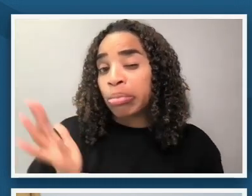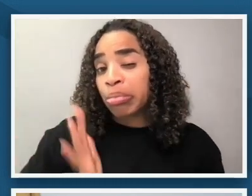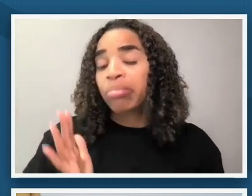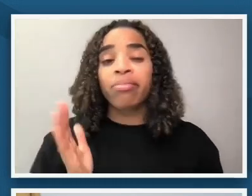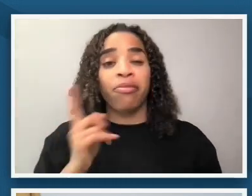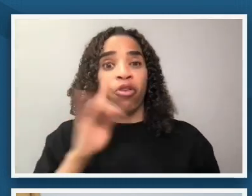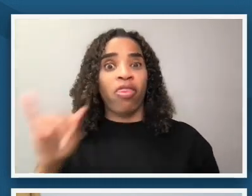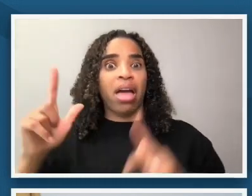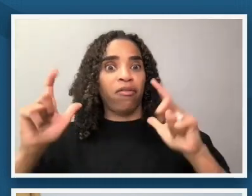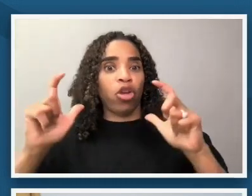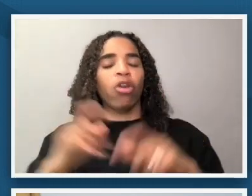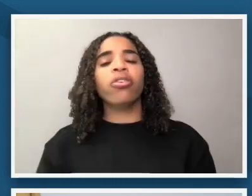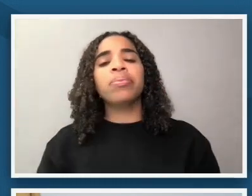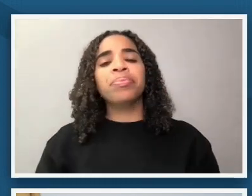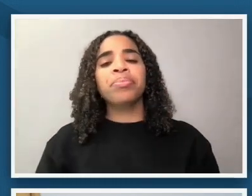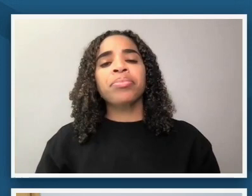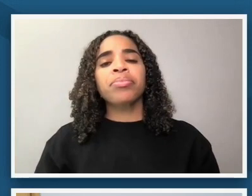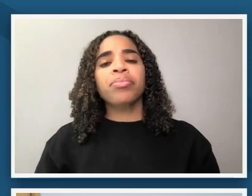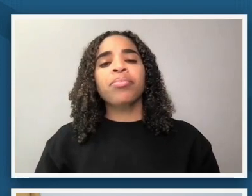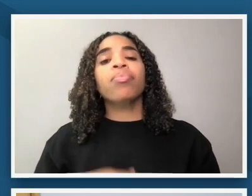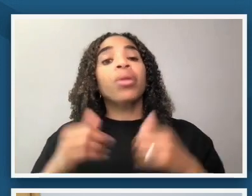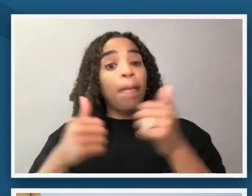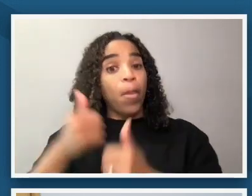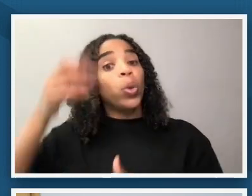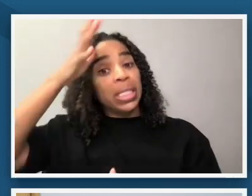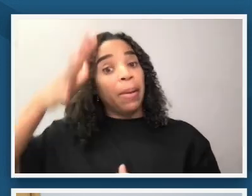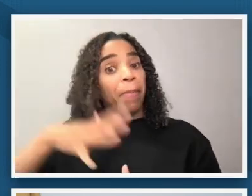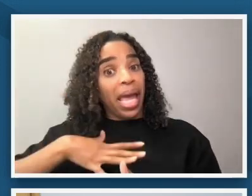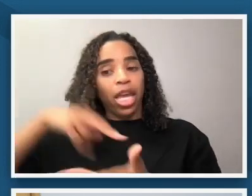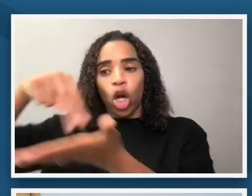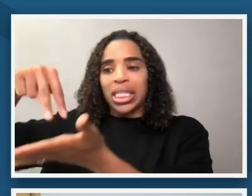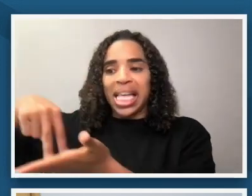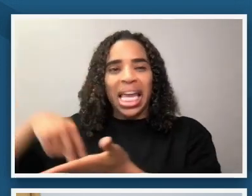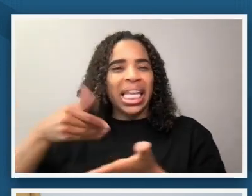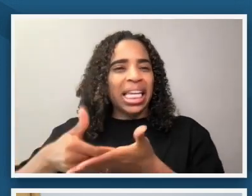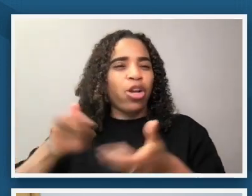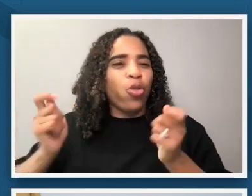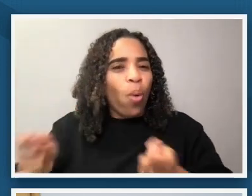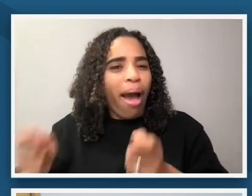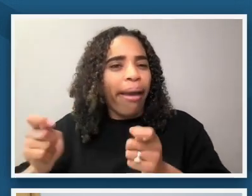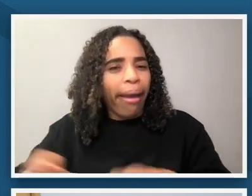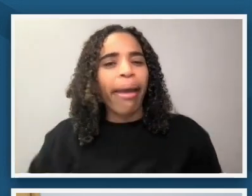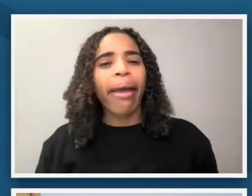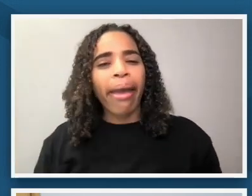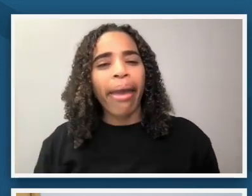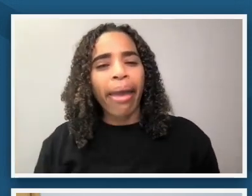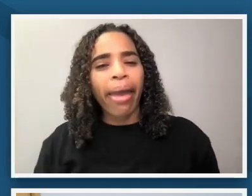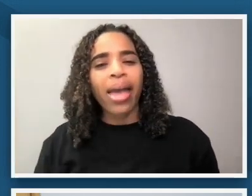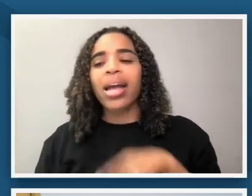um mostly men around the wagon and look similar to photographs of my